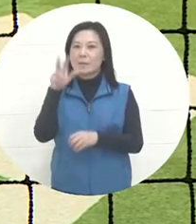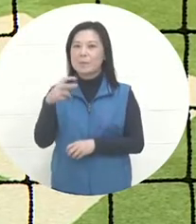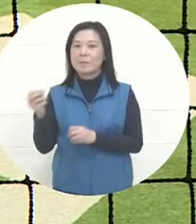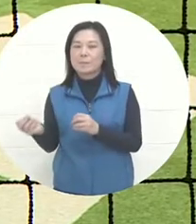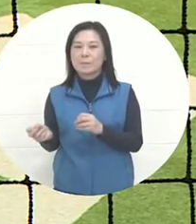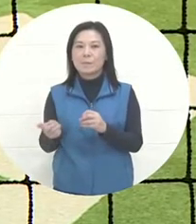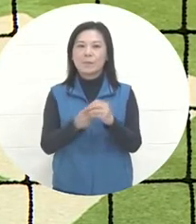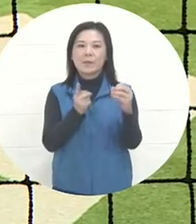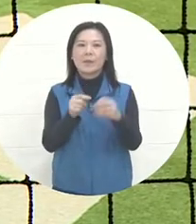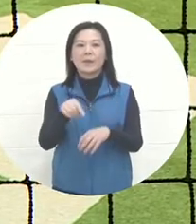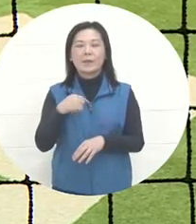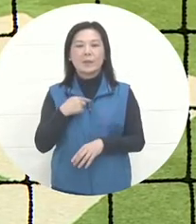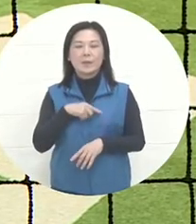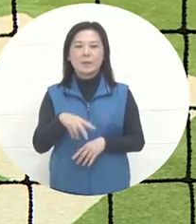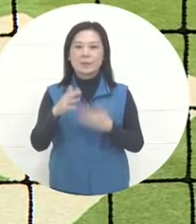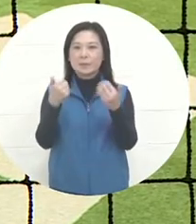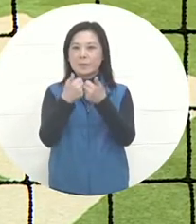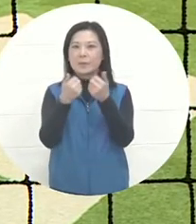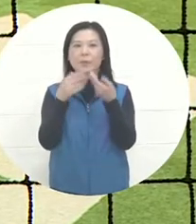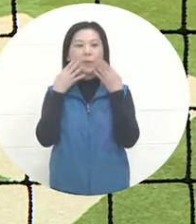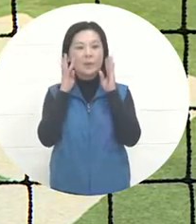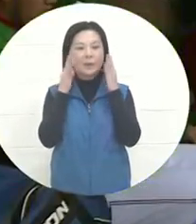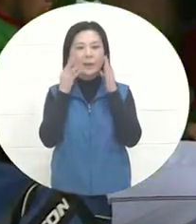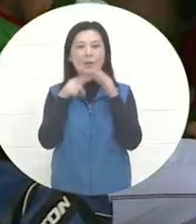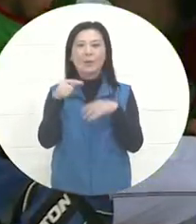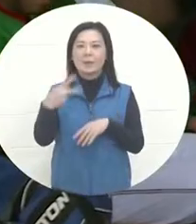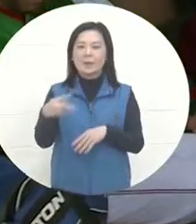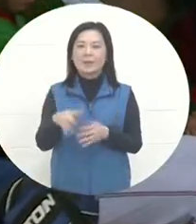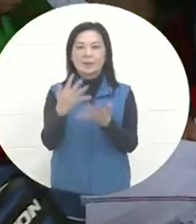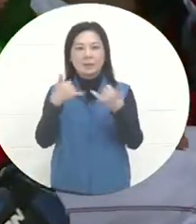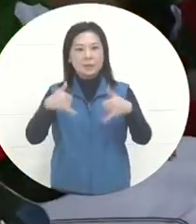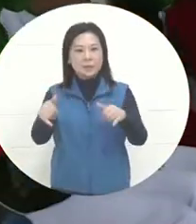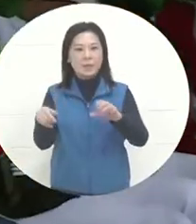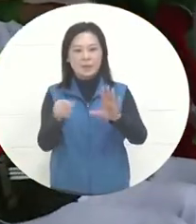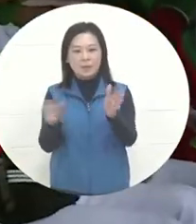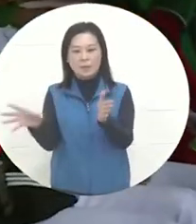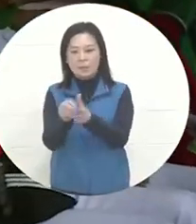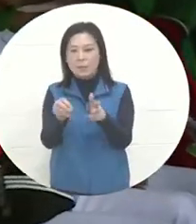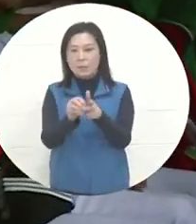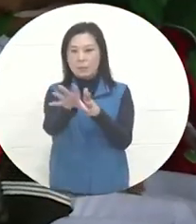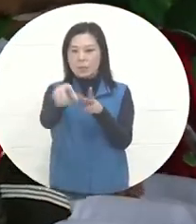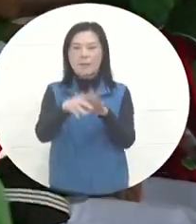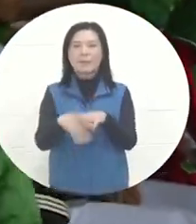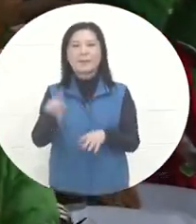and the online live broadcast platform of Hop Sports to come to Taipei Tianmu Baseball Stadium